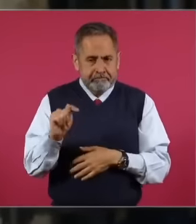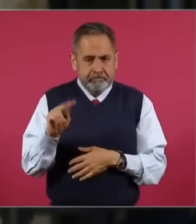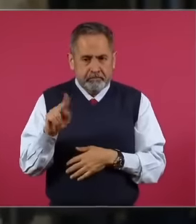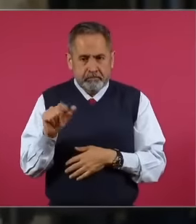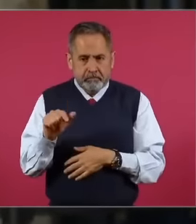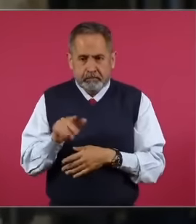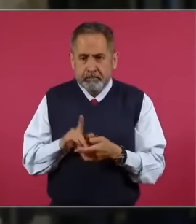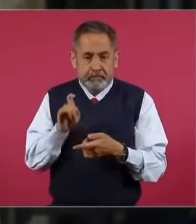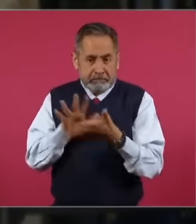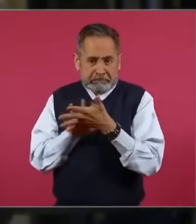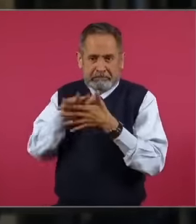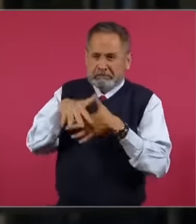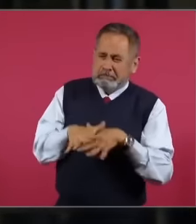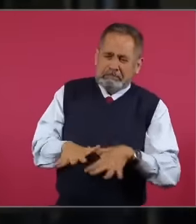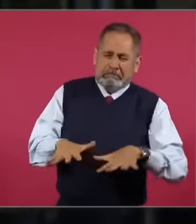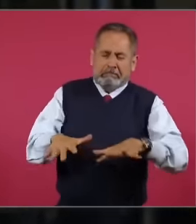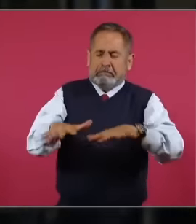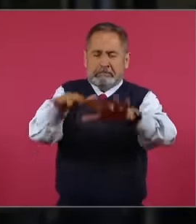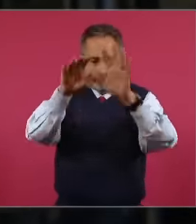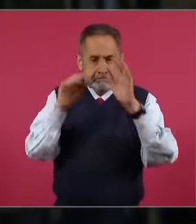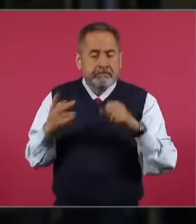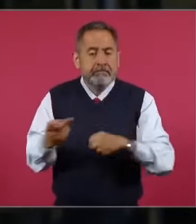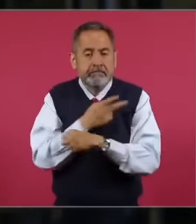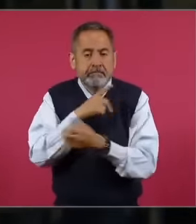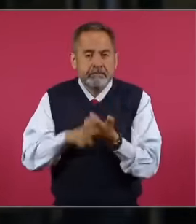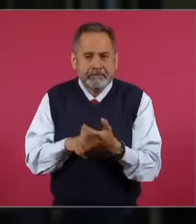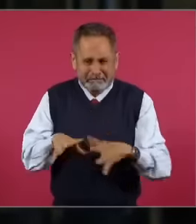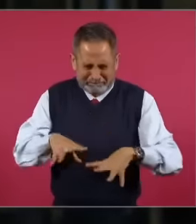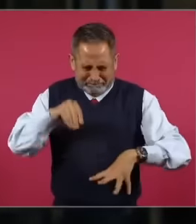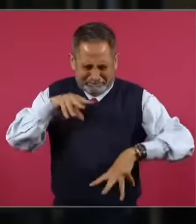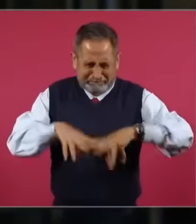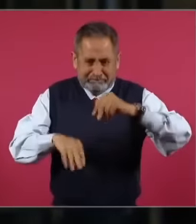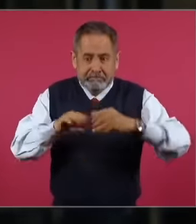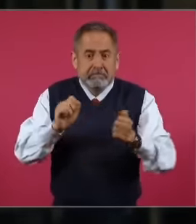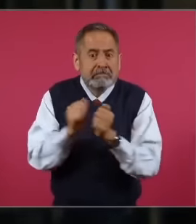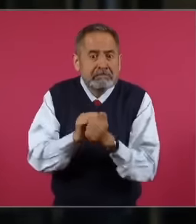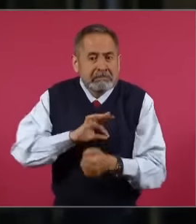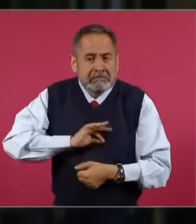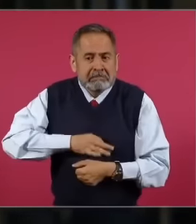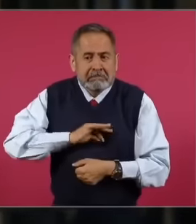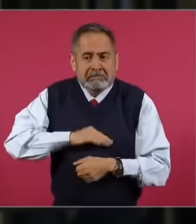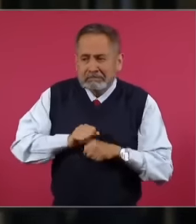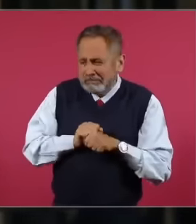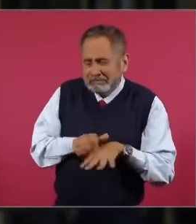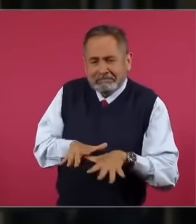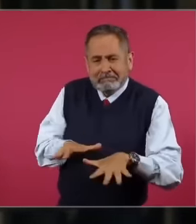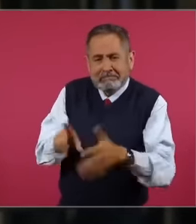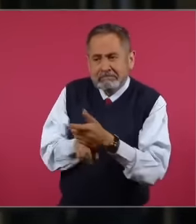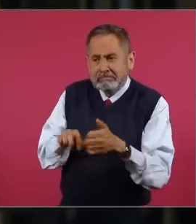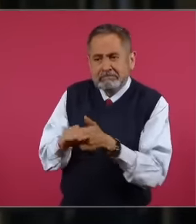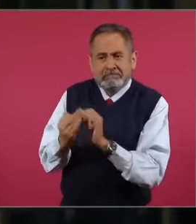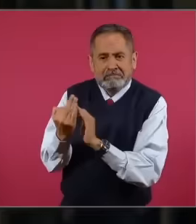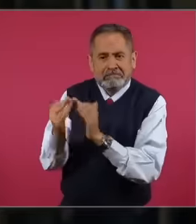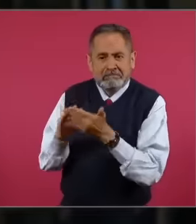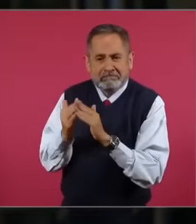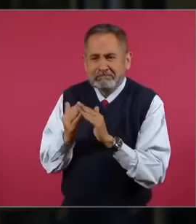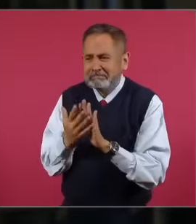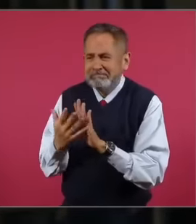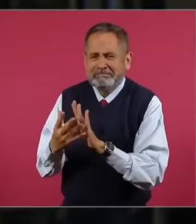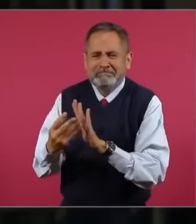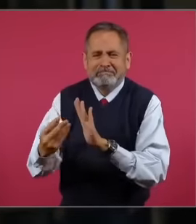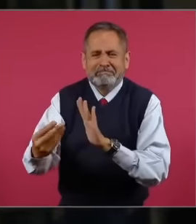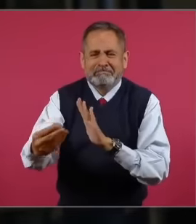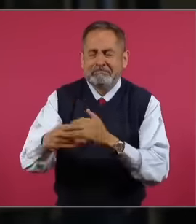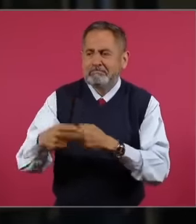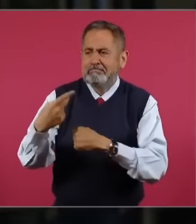overflow generated toxic sludge around all the communities, affecting 30,000 people